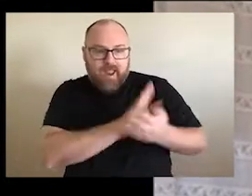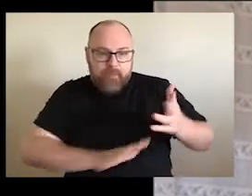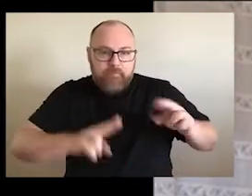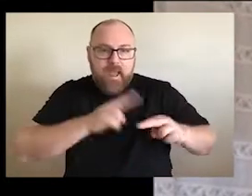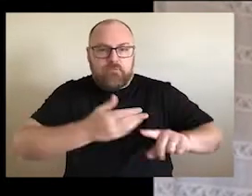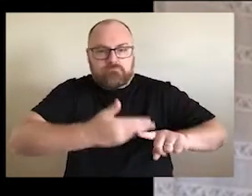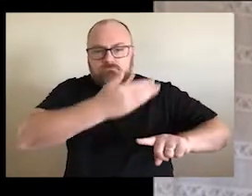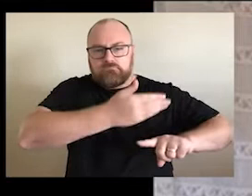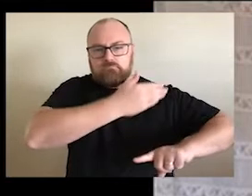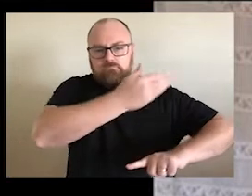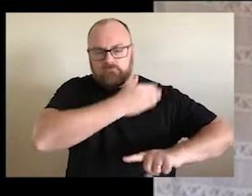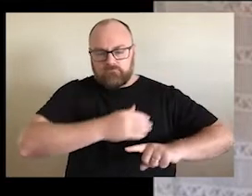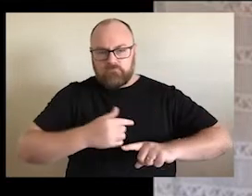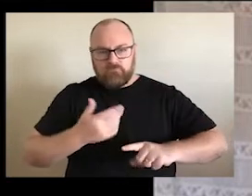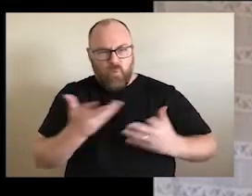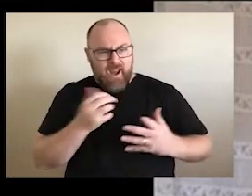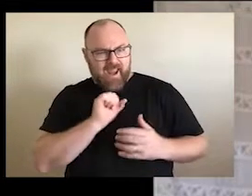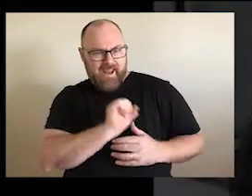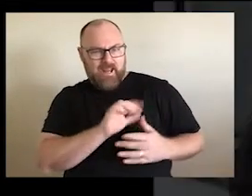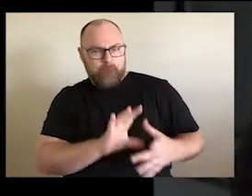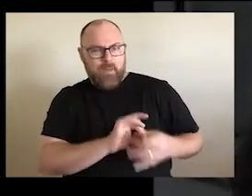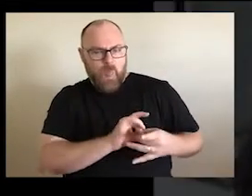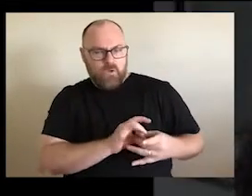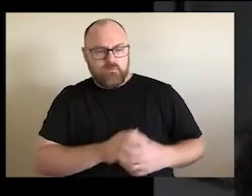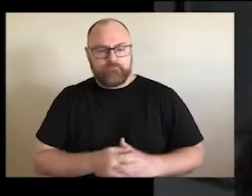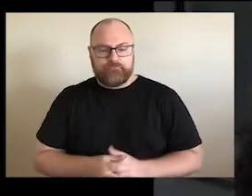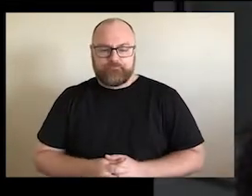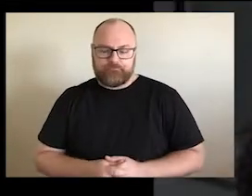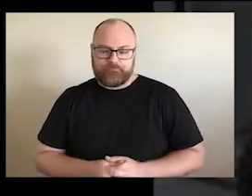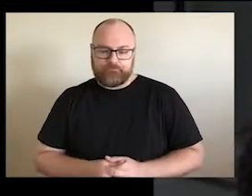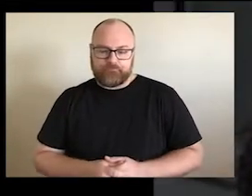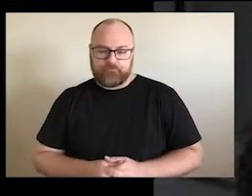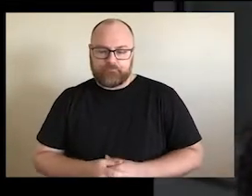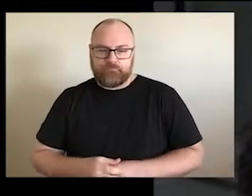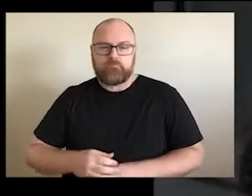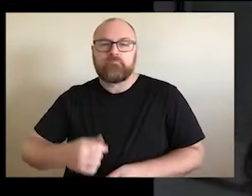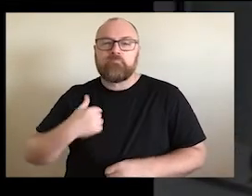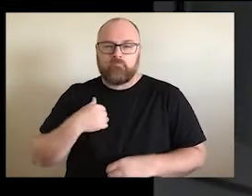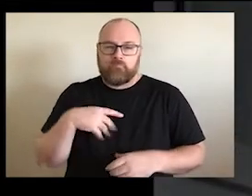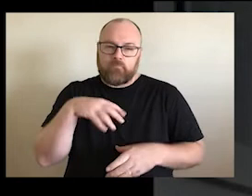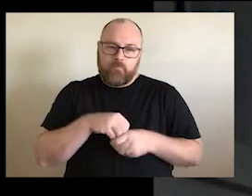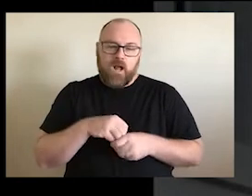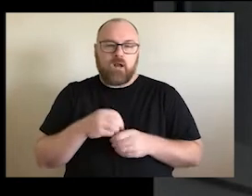and other parents. And where he belongs. I was stolen part of the one of the Stolen Generation. So it was really